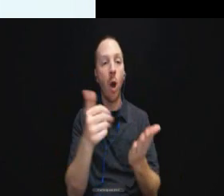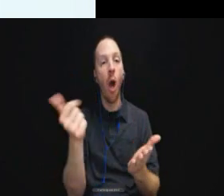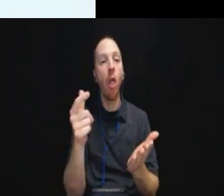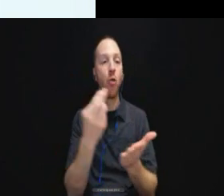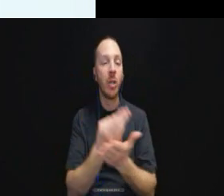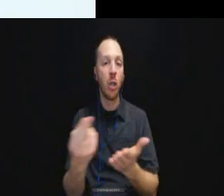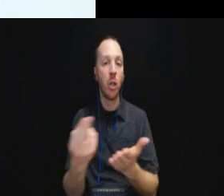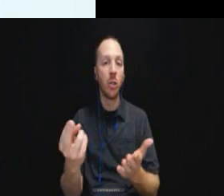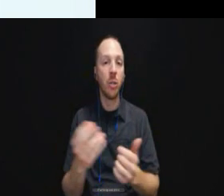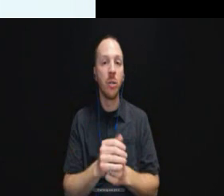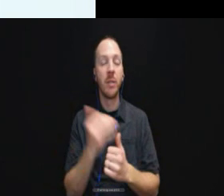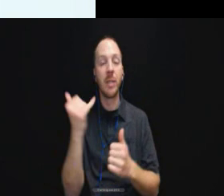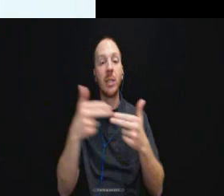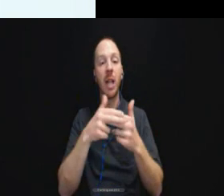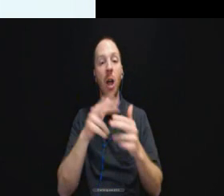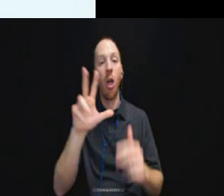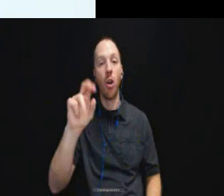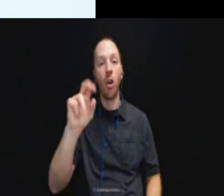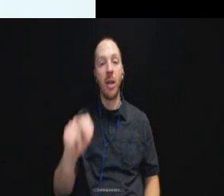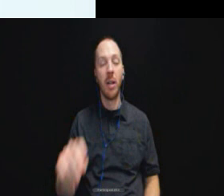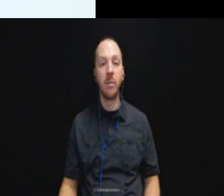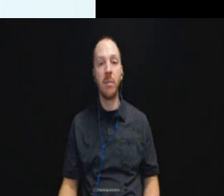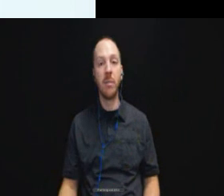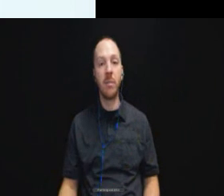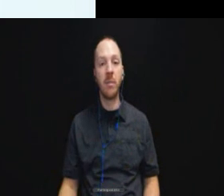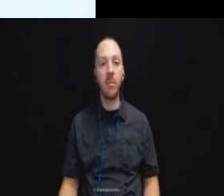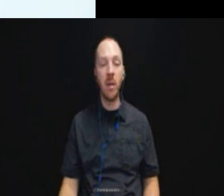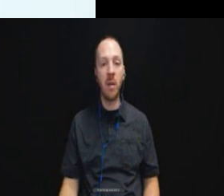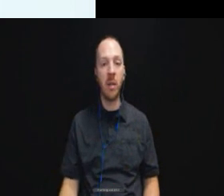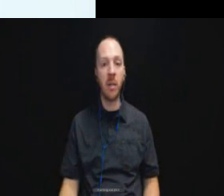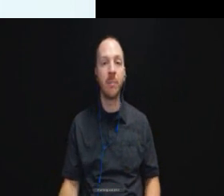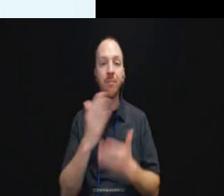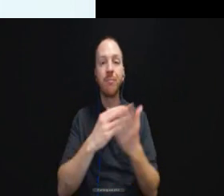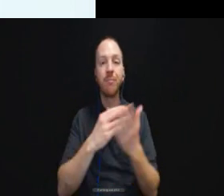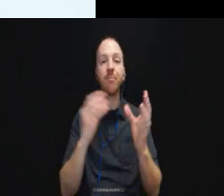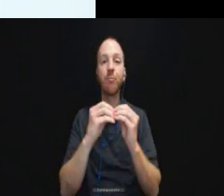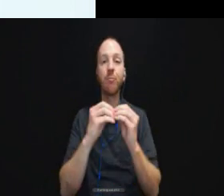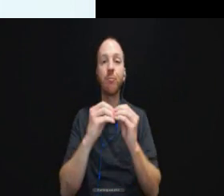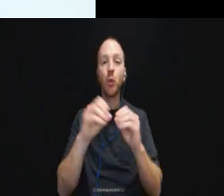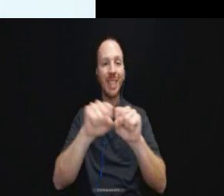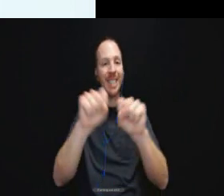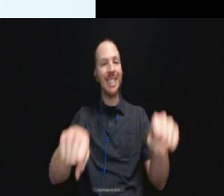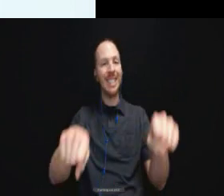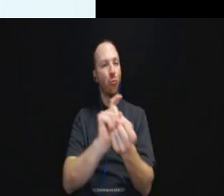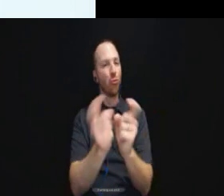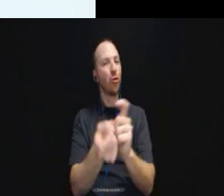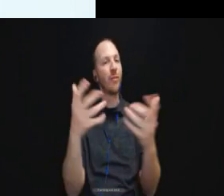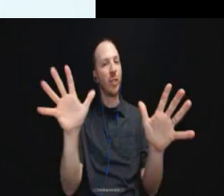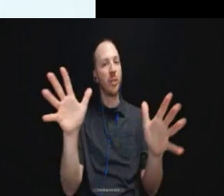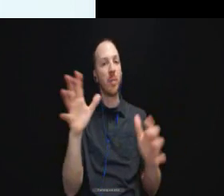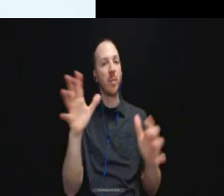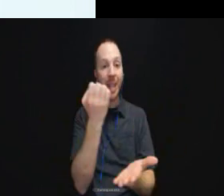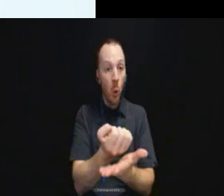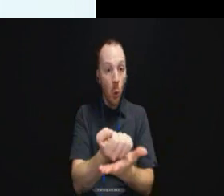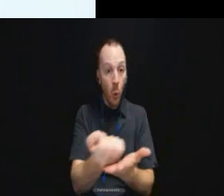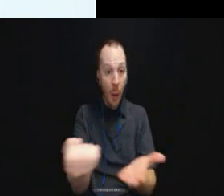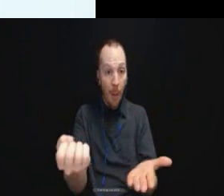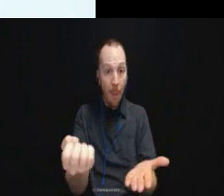Moving on to slide 30. And here we see some of the more systemic changes. Kind of equipment acquisition.